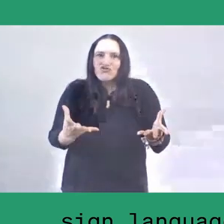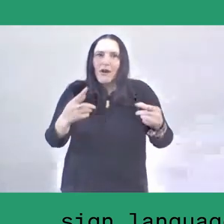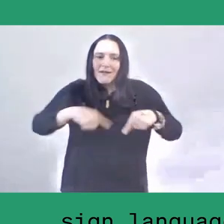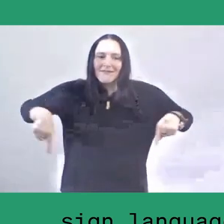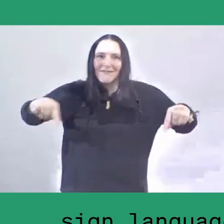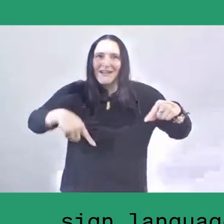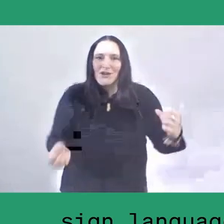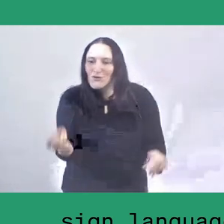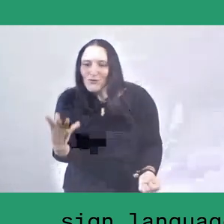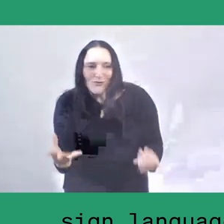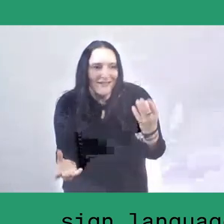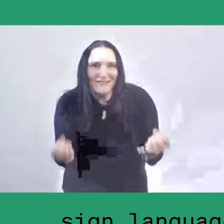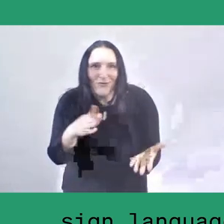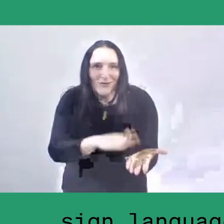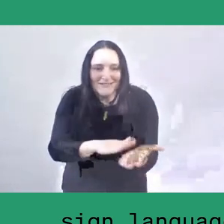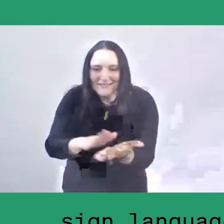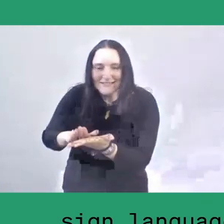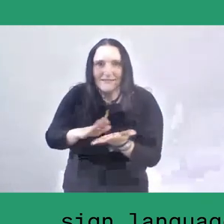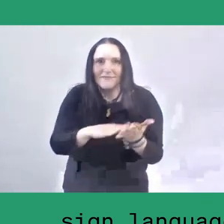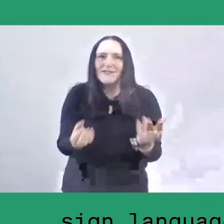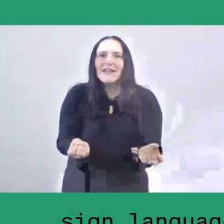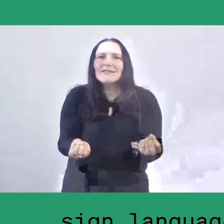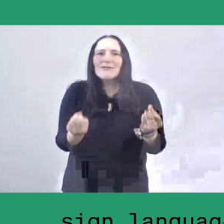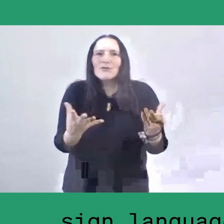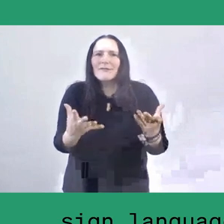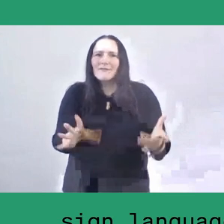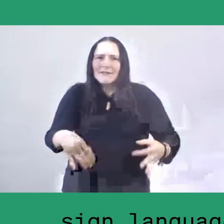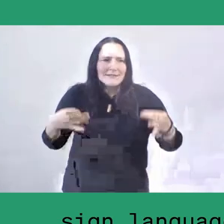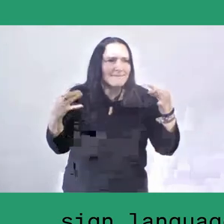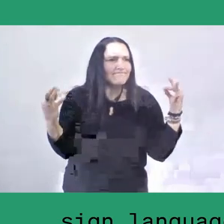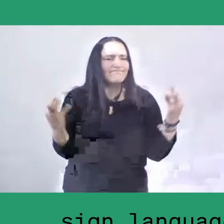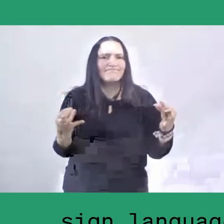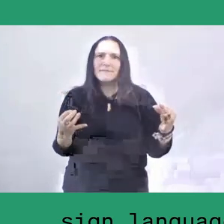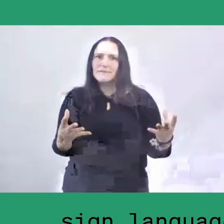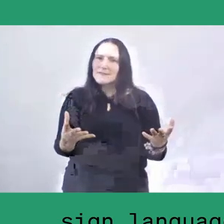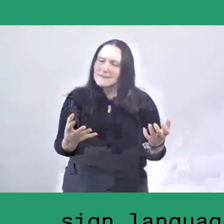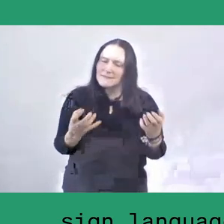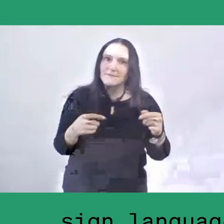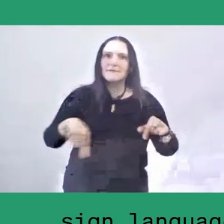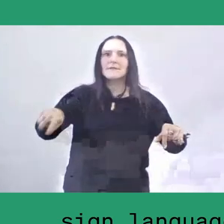to create the nutrition necessary to enrich the soil,